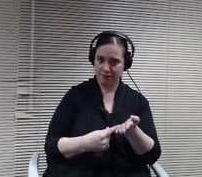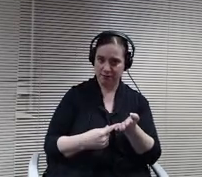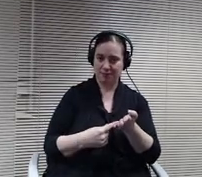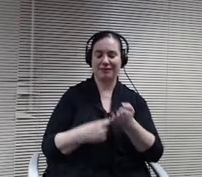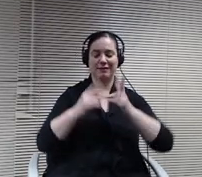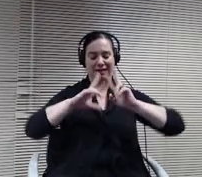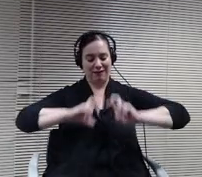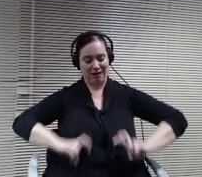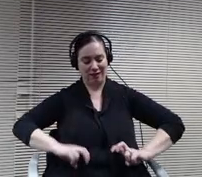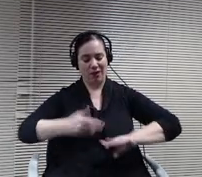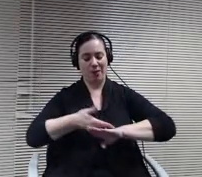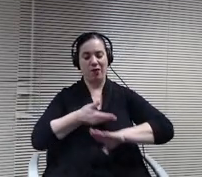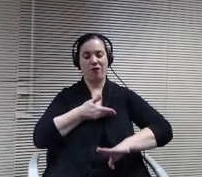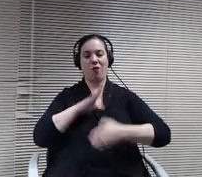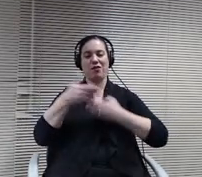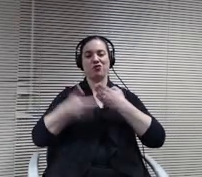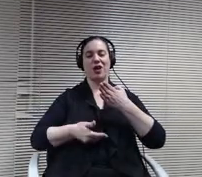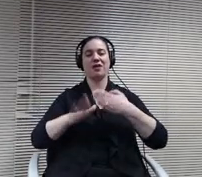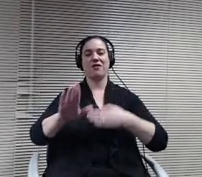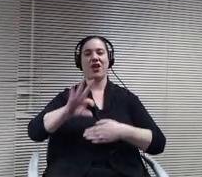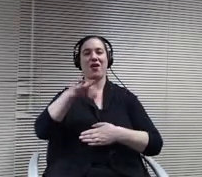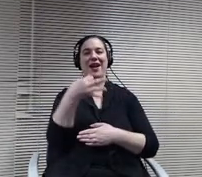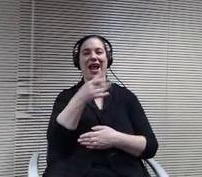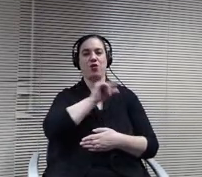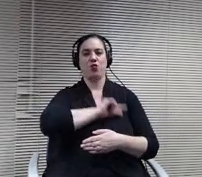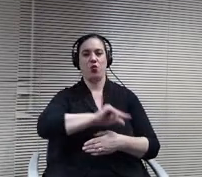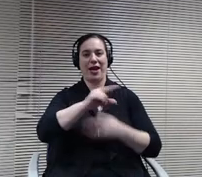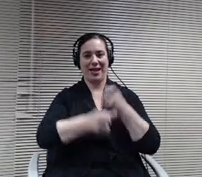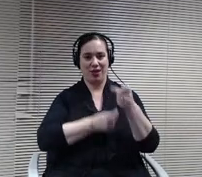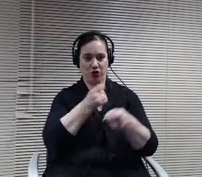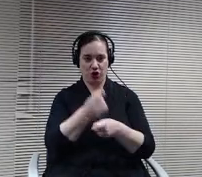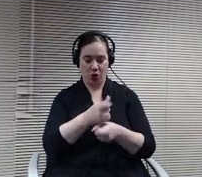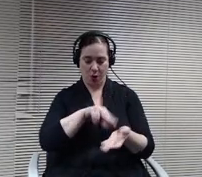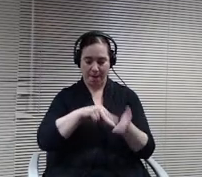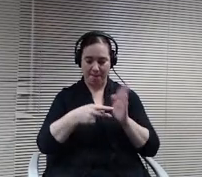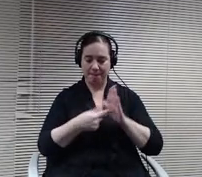year. This means that there are specific requirements for